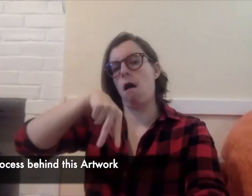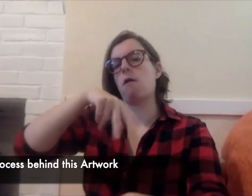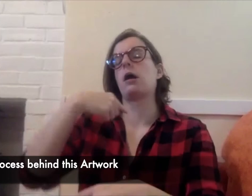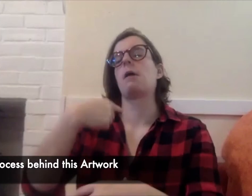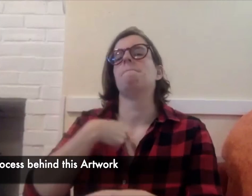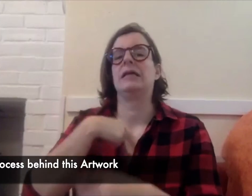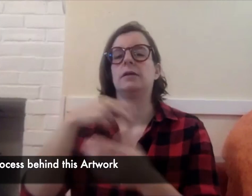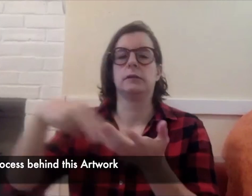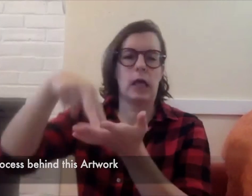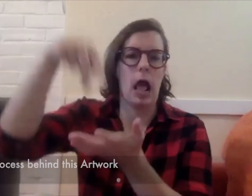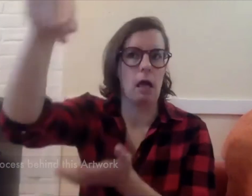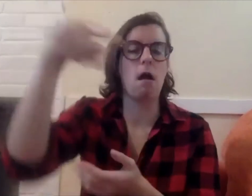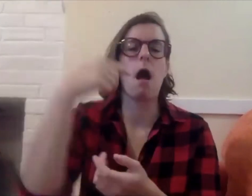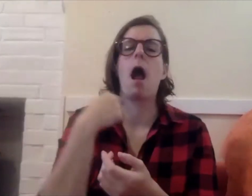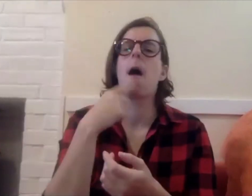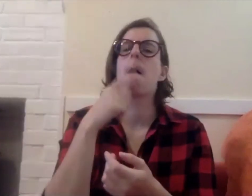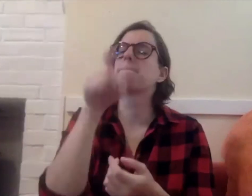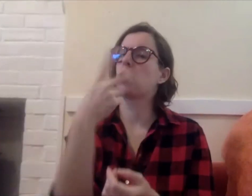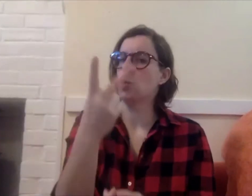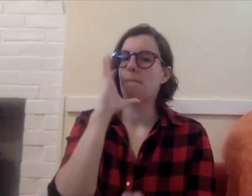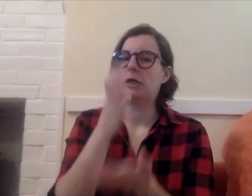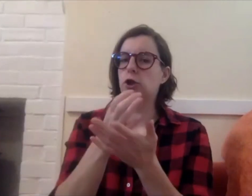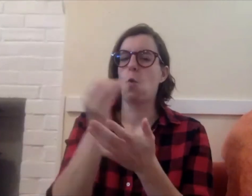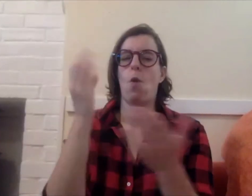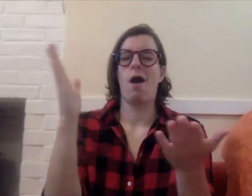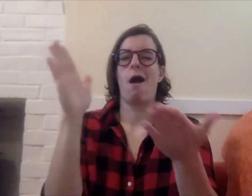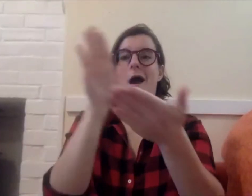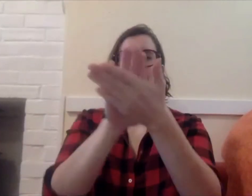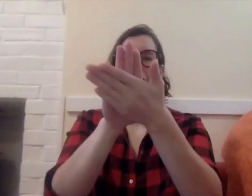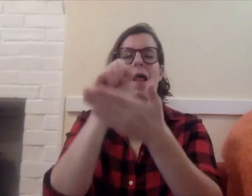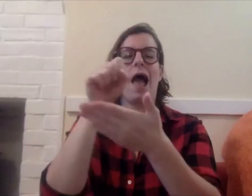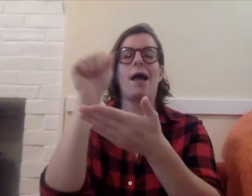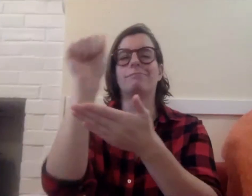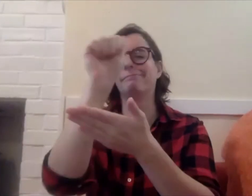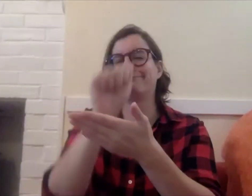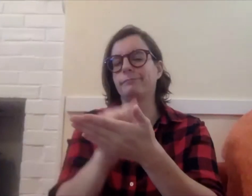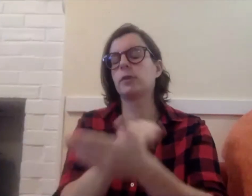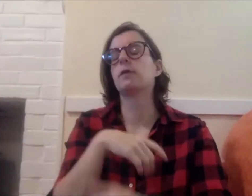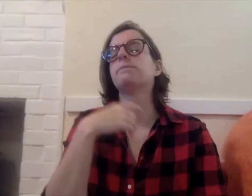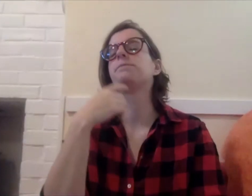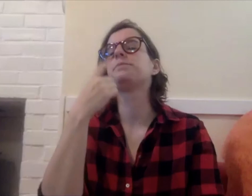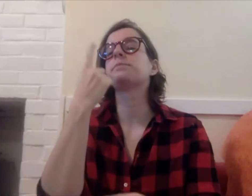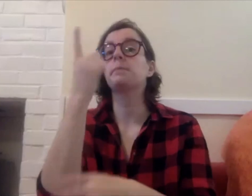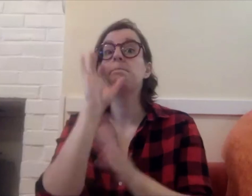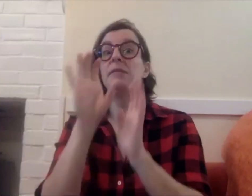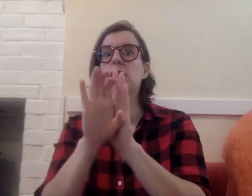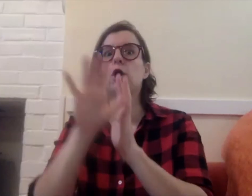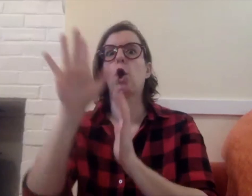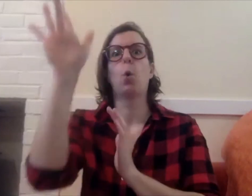tripod. I shot myself in the frame well actually it's two photos superimposed with some